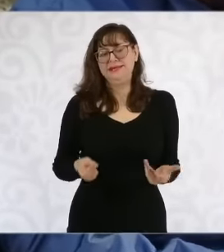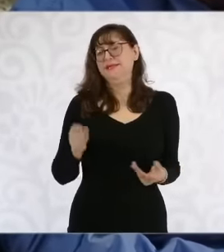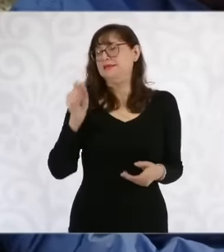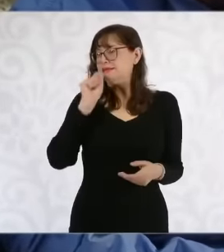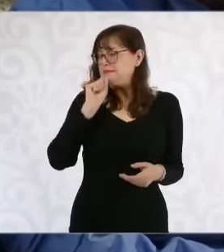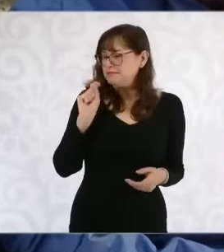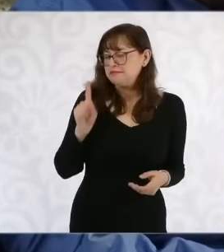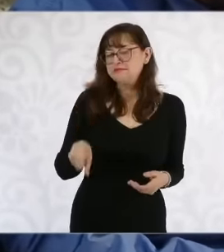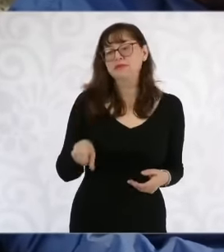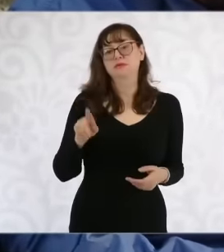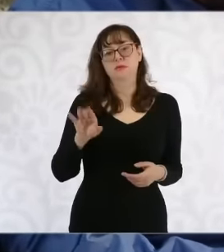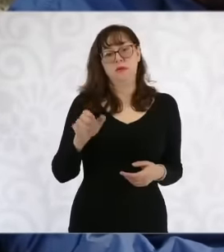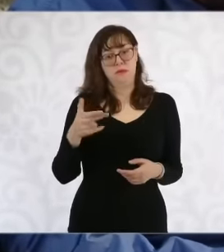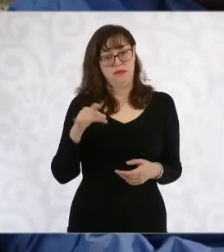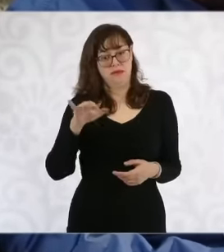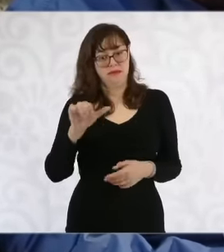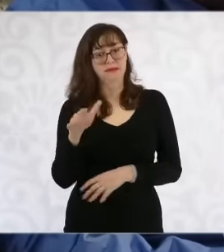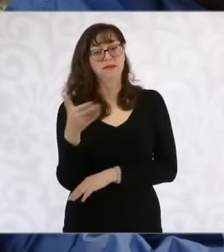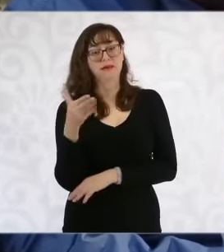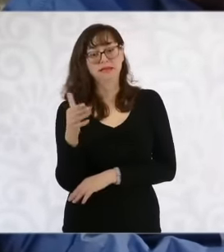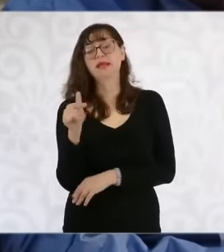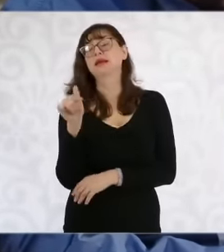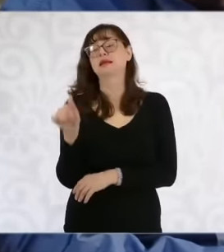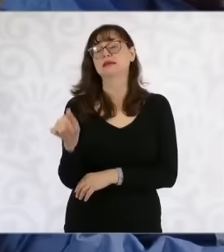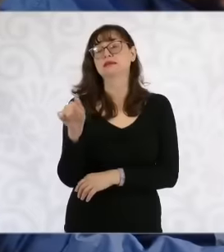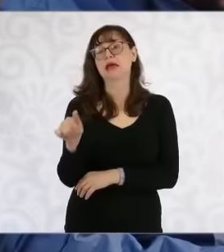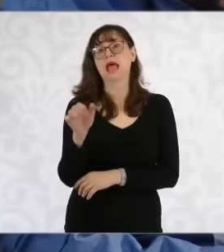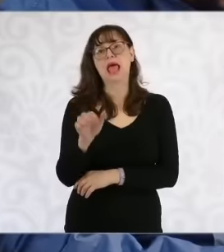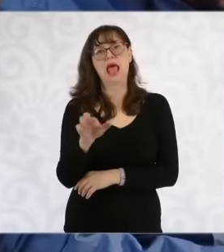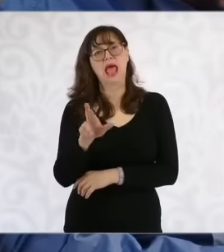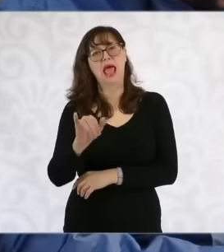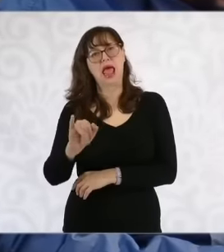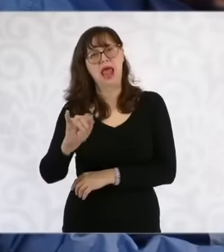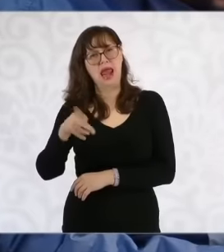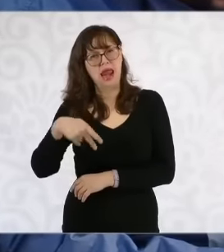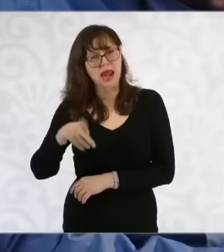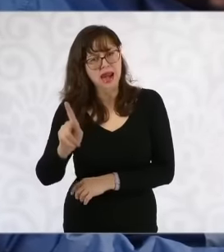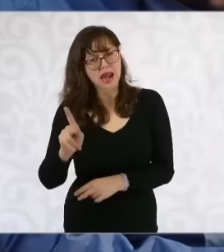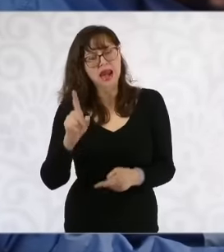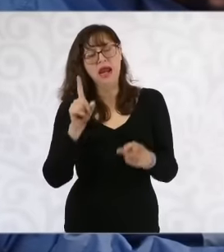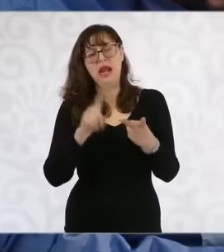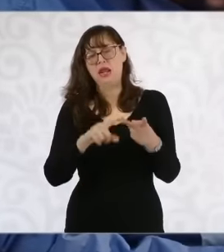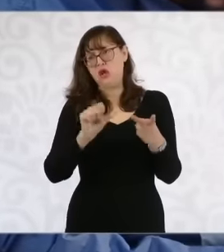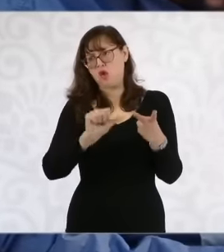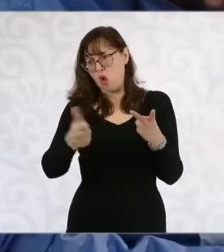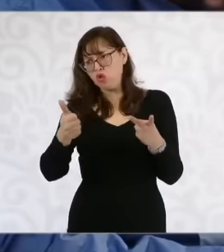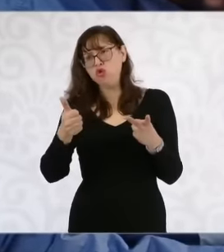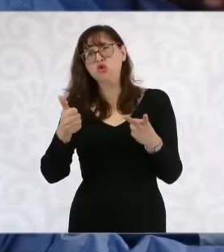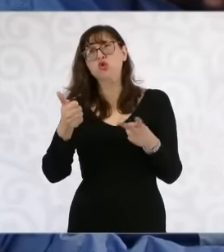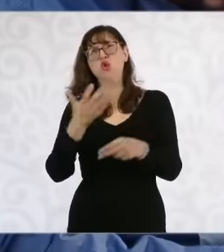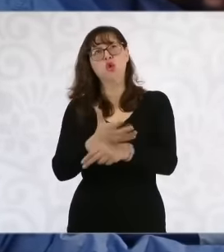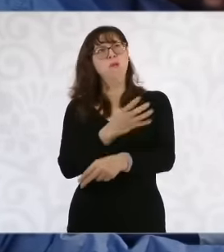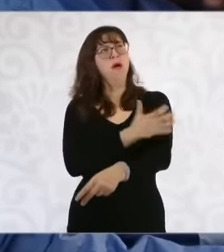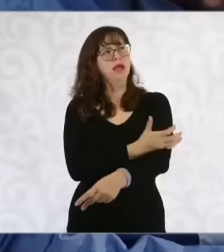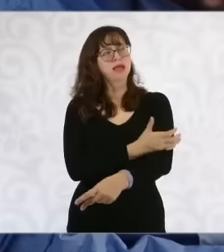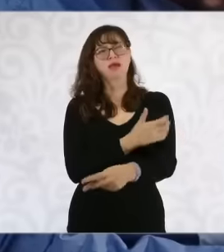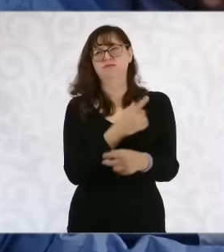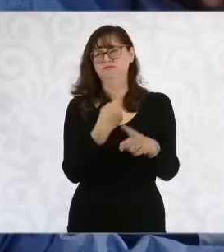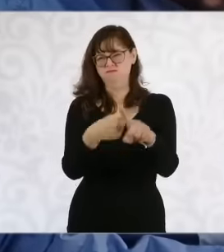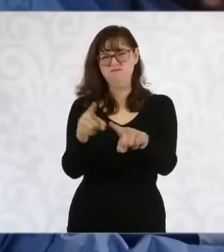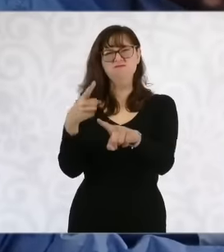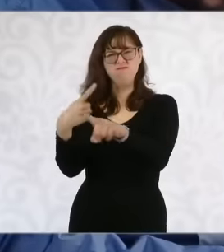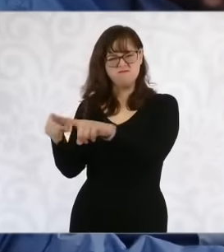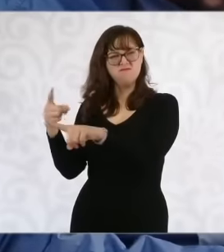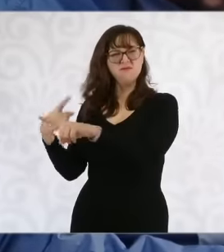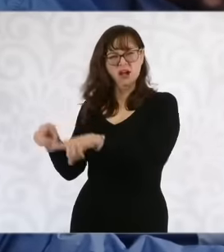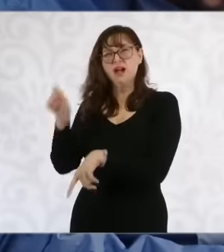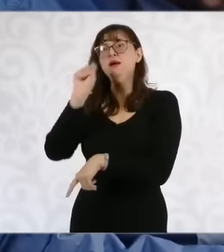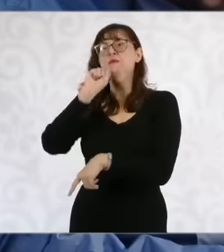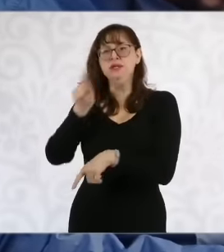the comrades Eric Saracho several eh Also the several comrades from Bahía de Banderas there